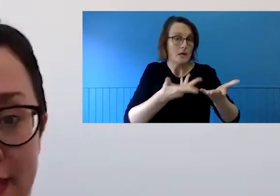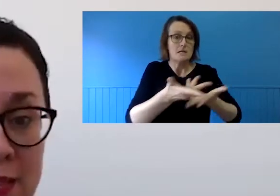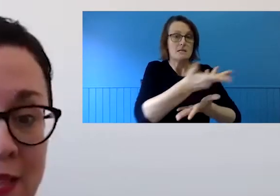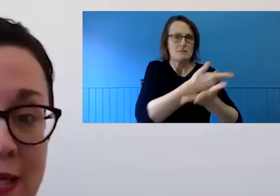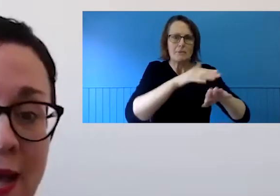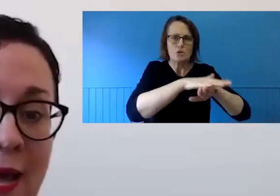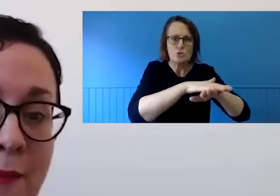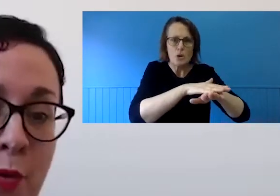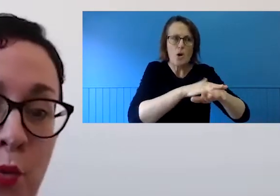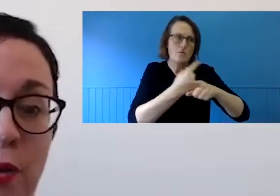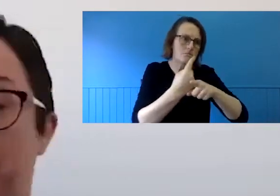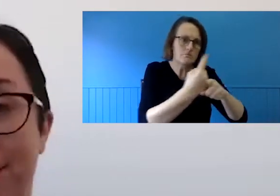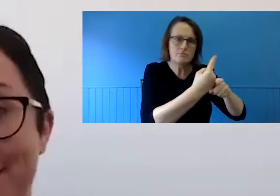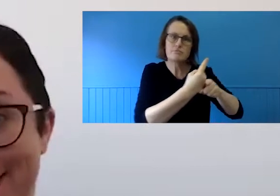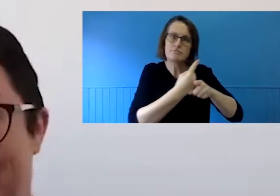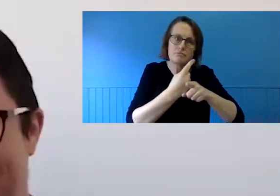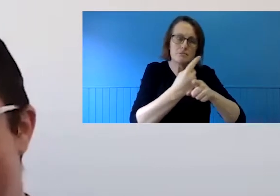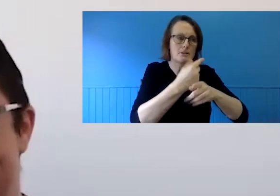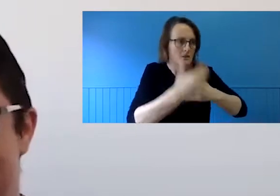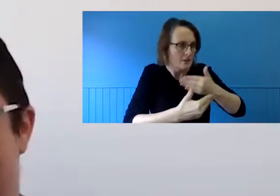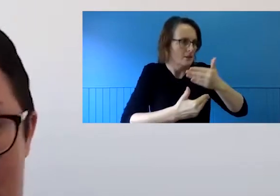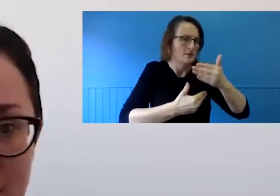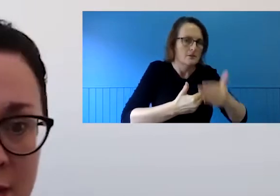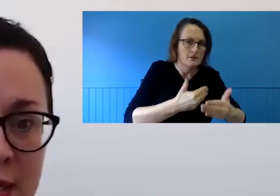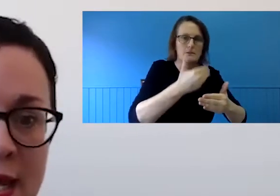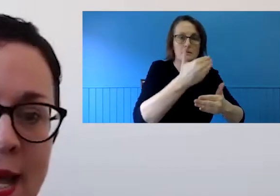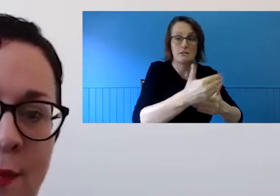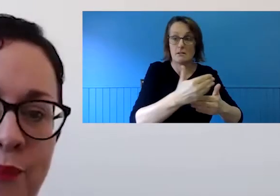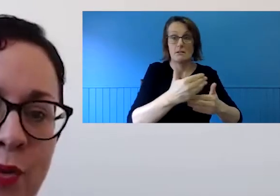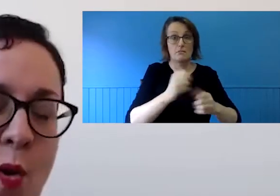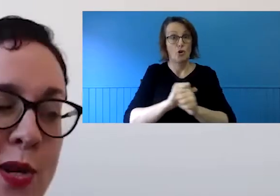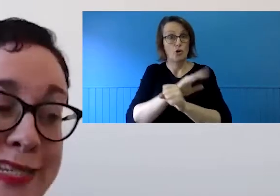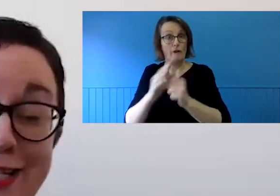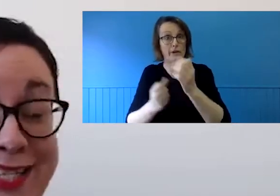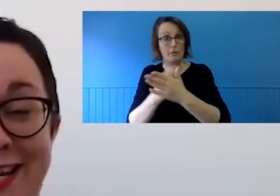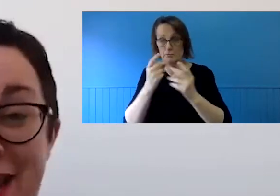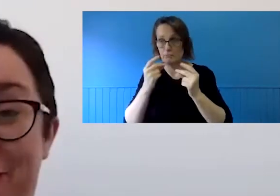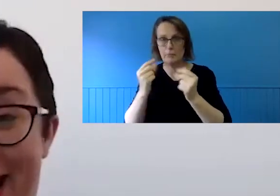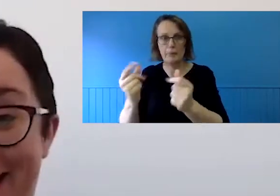first place, were pretty much implemented overnight. Organisations